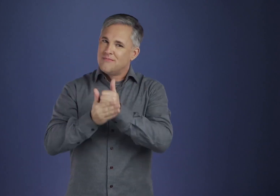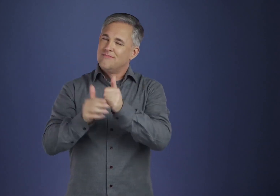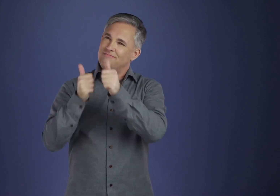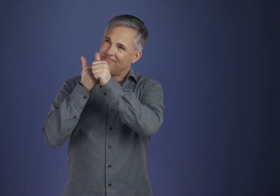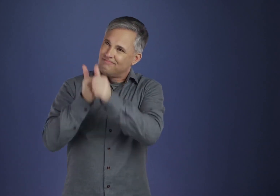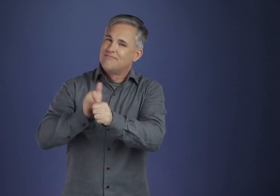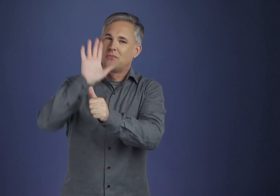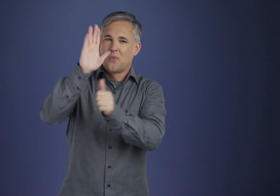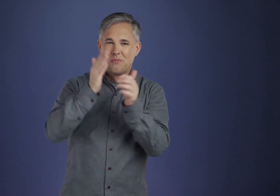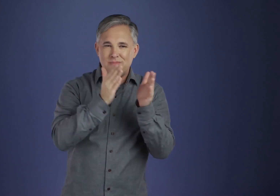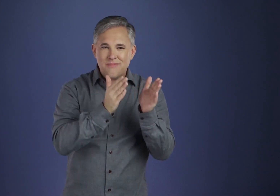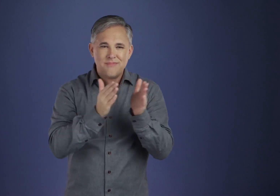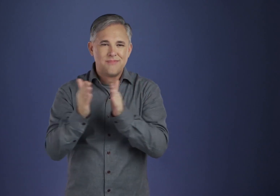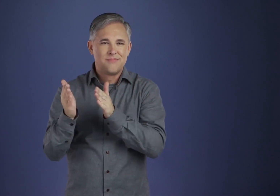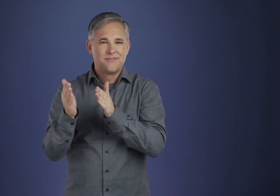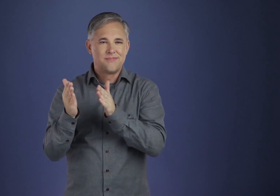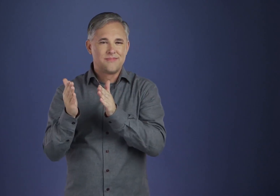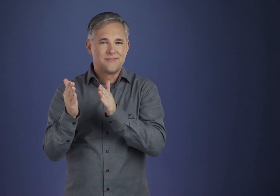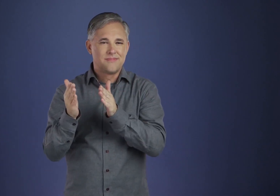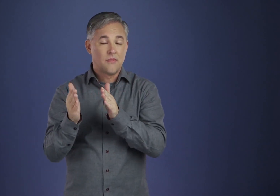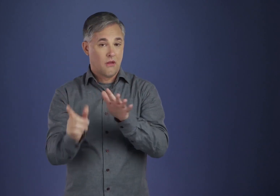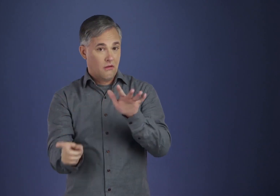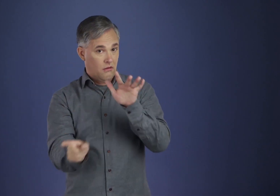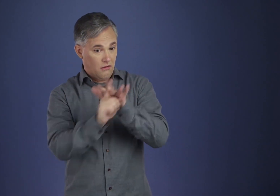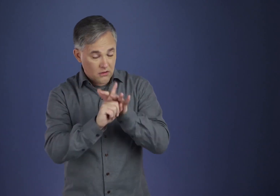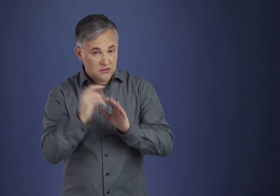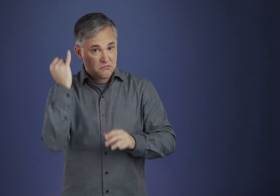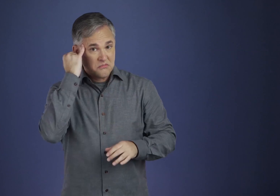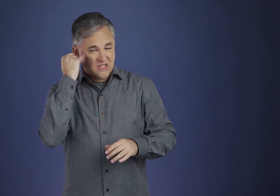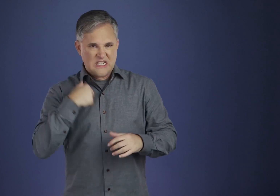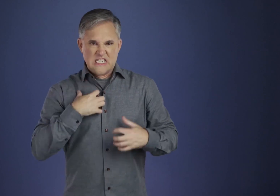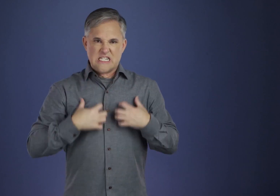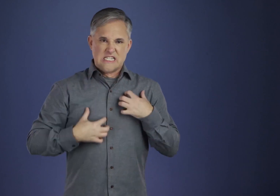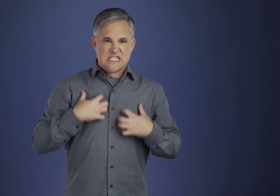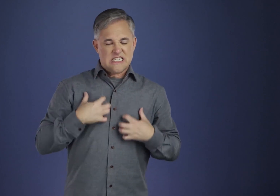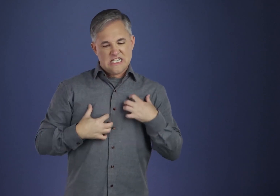of all — our search for God's will, not our own, in the moment of stress.